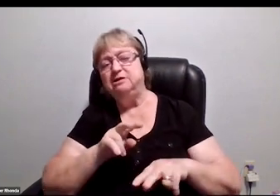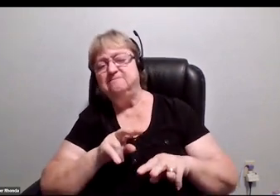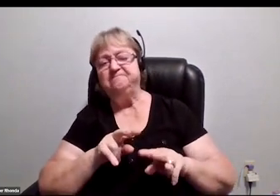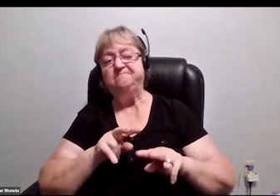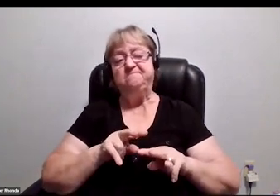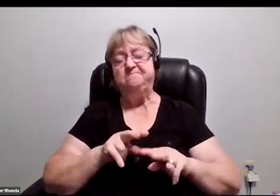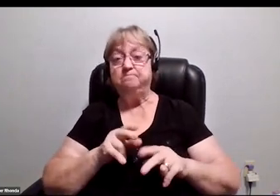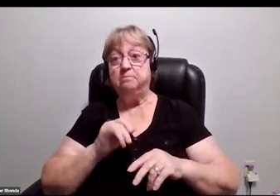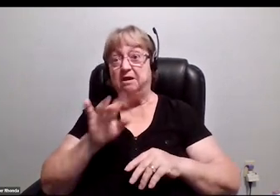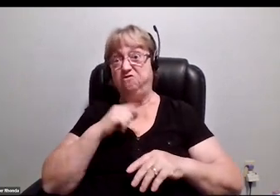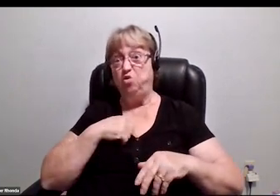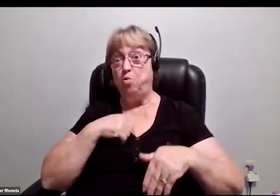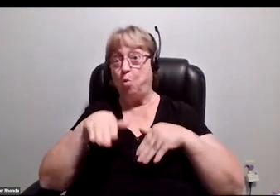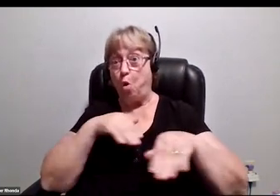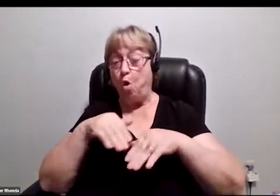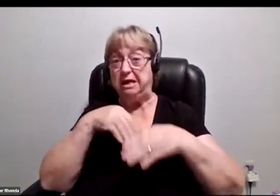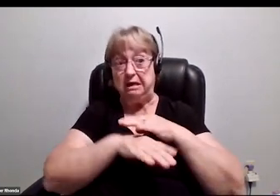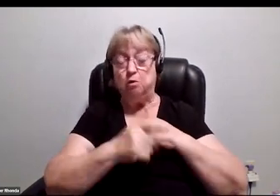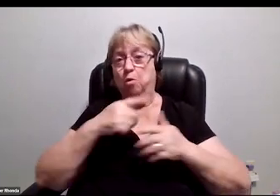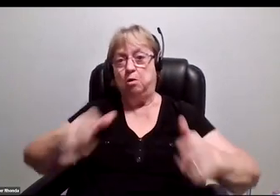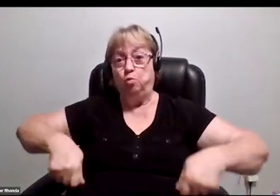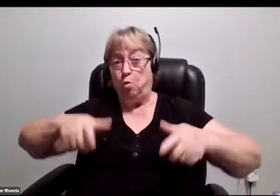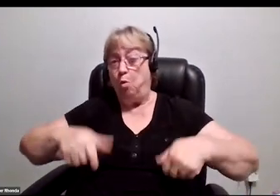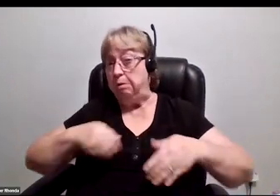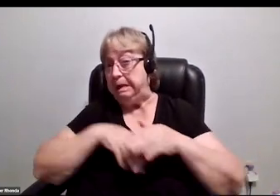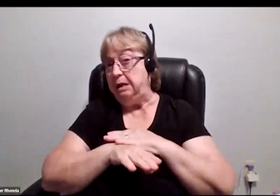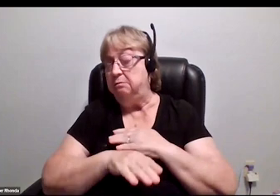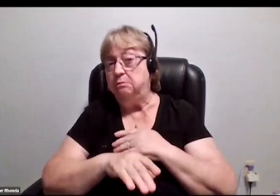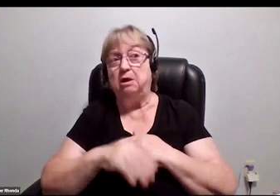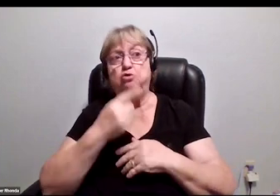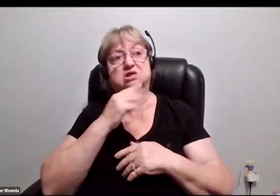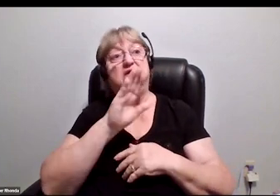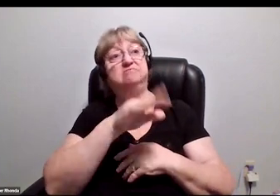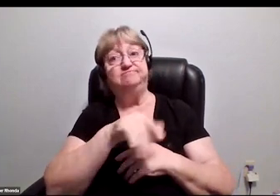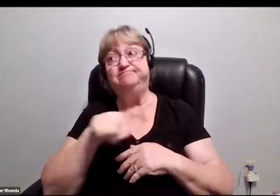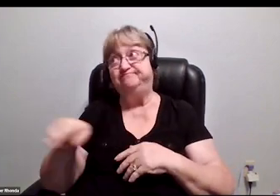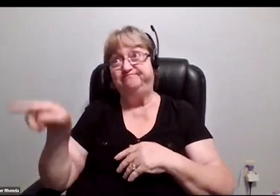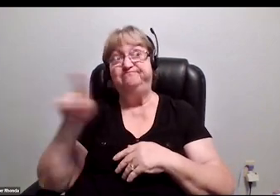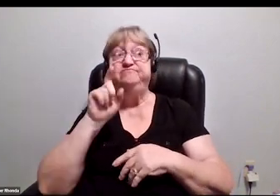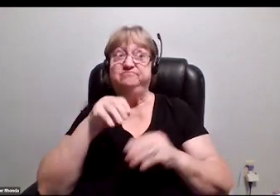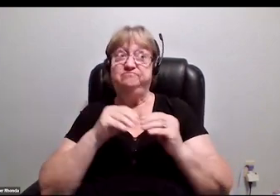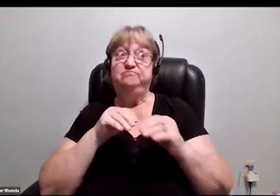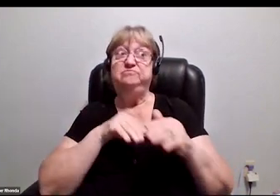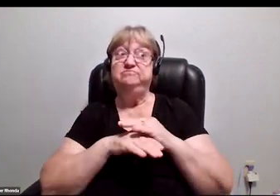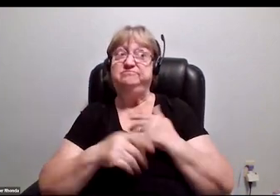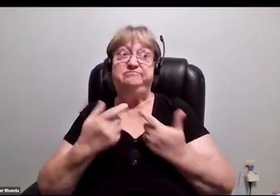If you walk or roll into a place and you say, "Hey, this place has got to be more accessible, or else I can't do my stuff."